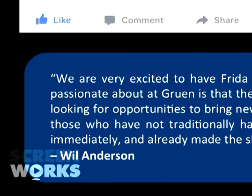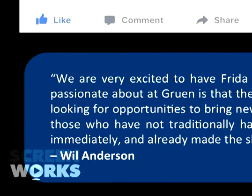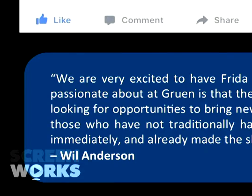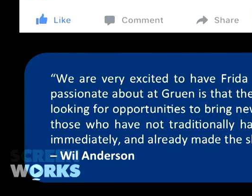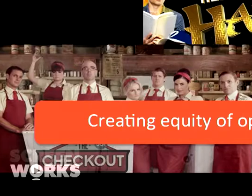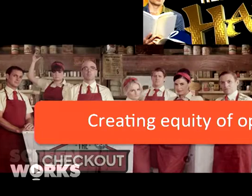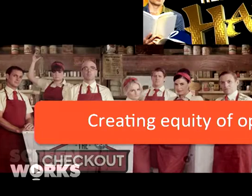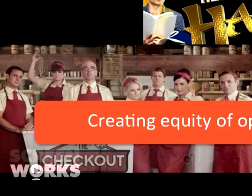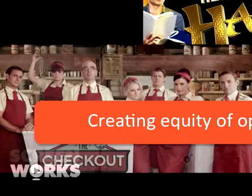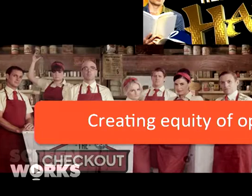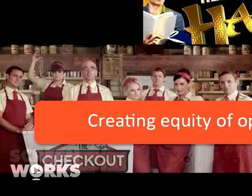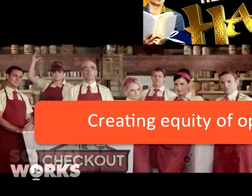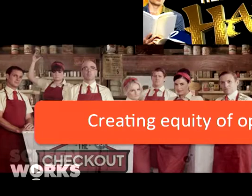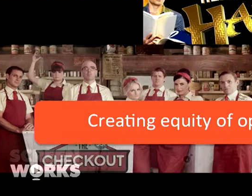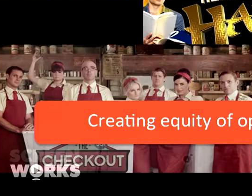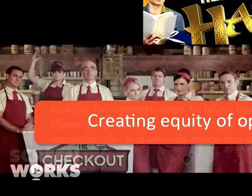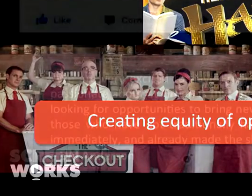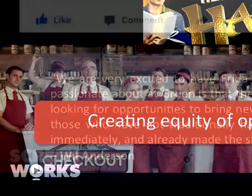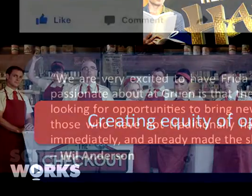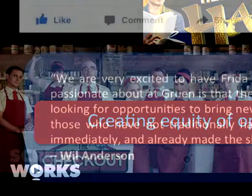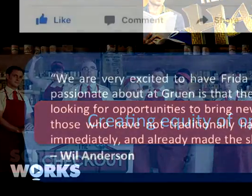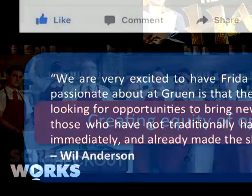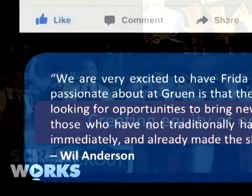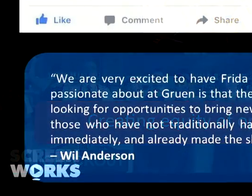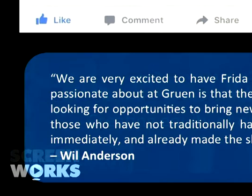working alongside Will Anderson on 'Gruen'.